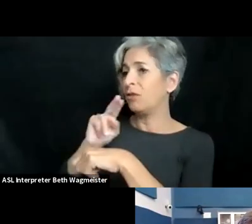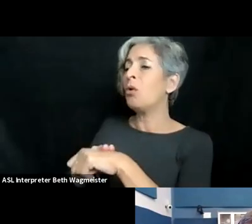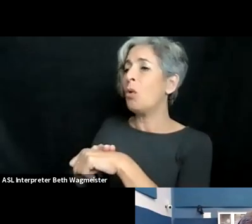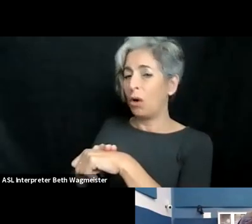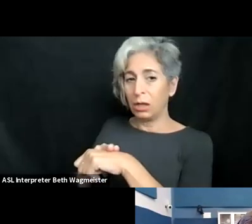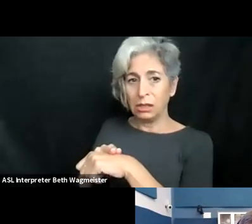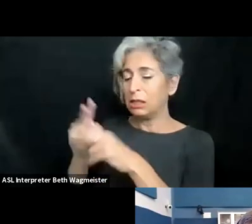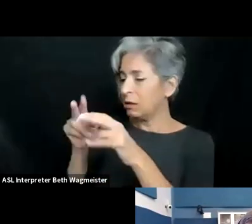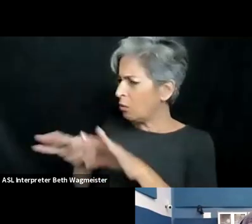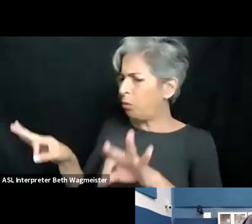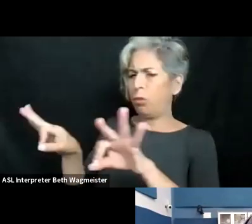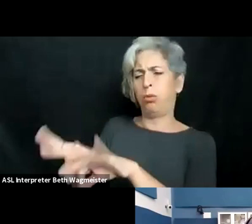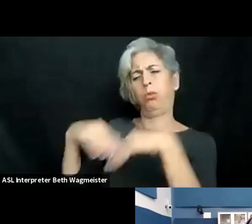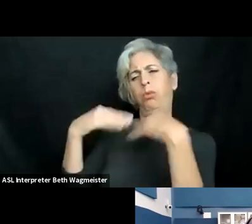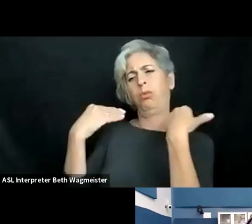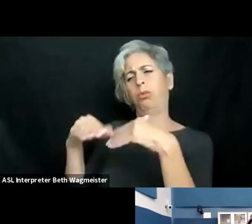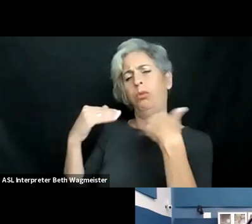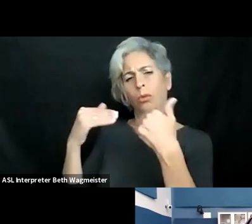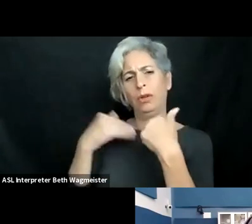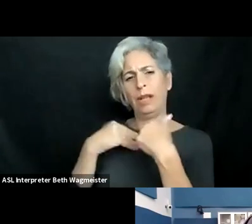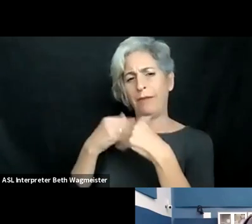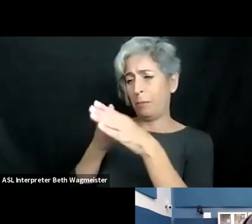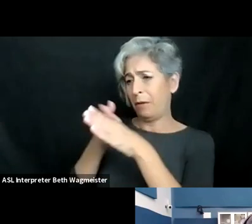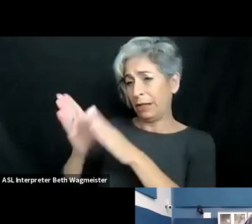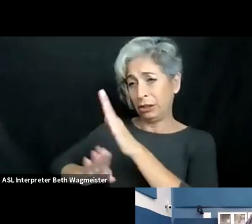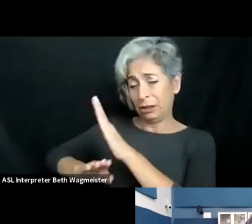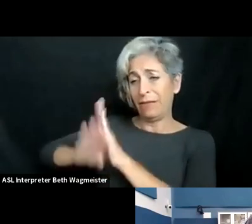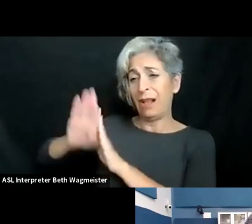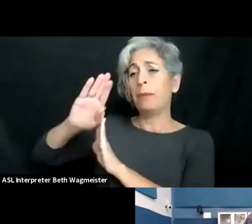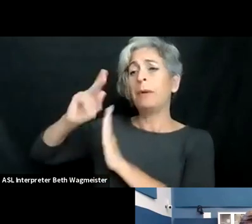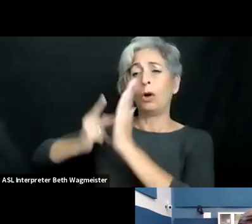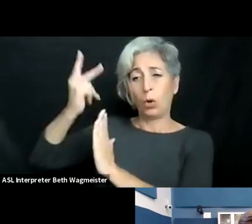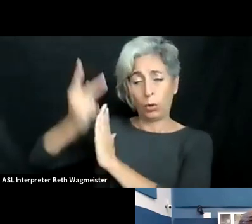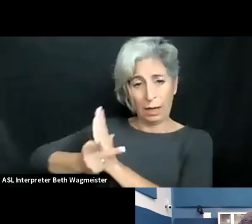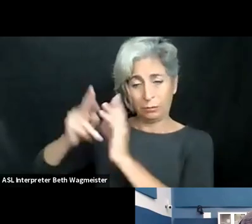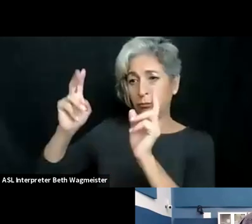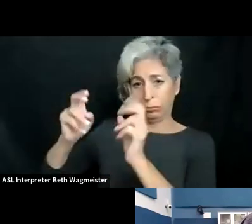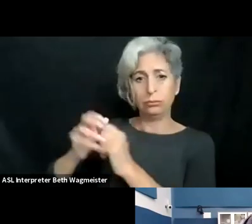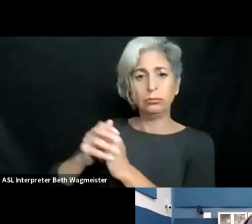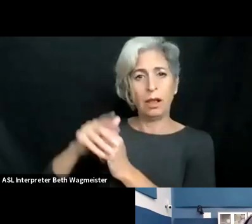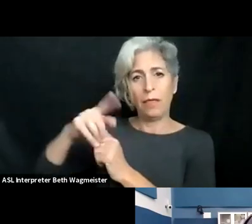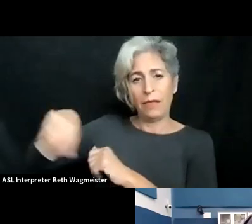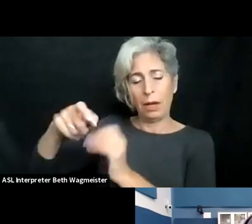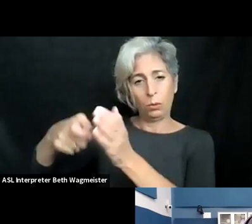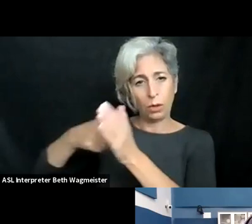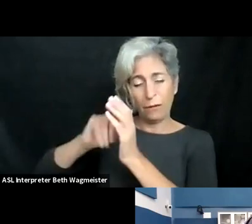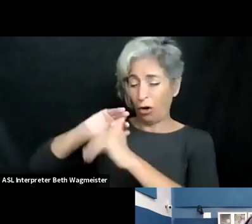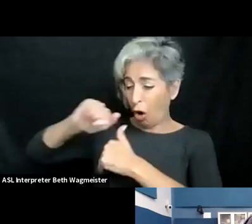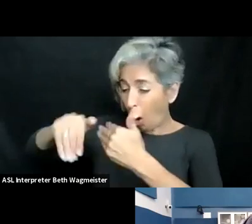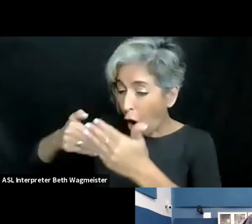that they understand and accept it as their role? It's very